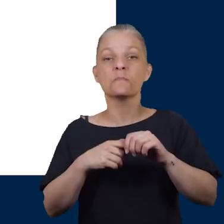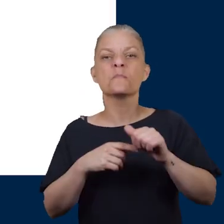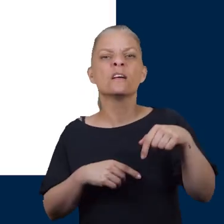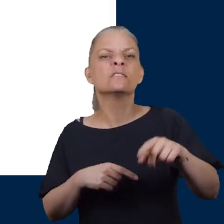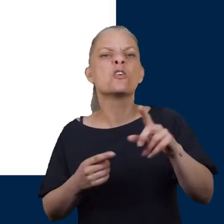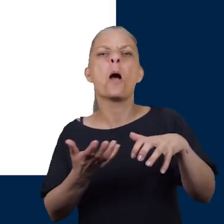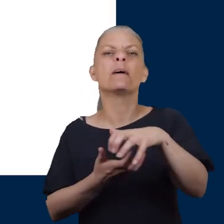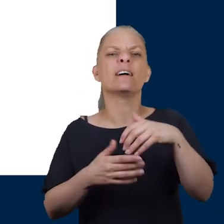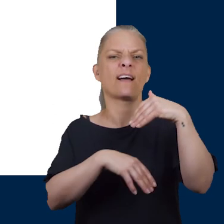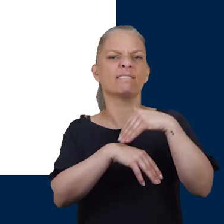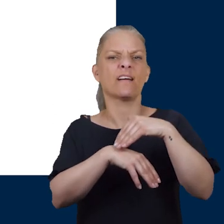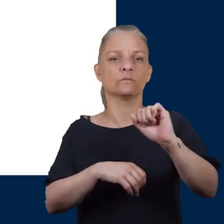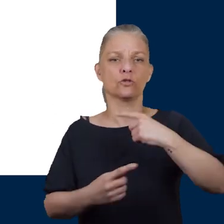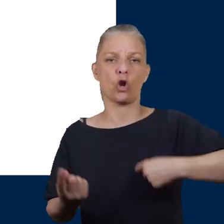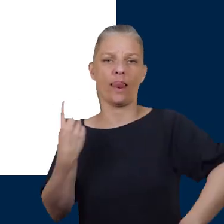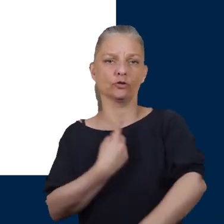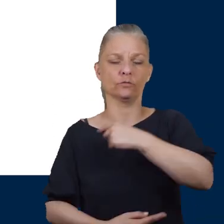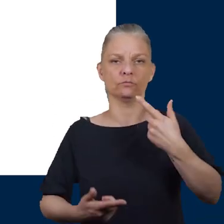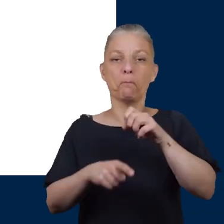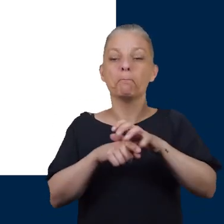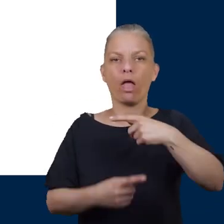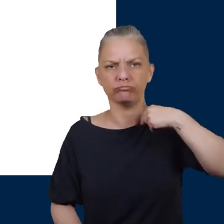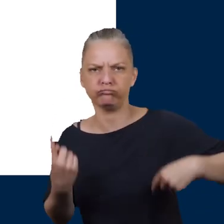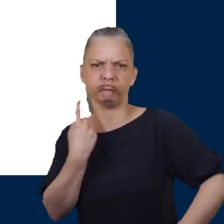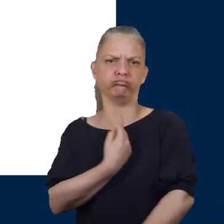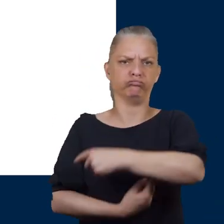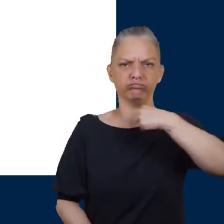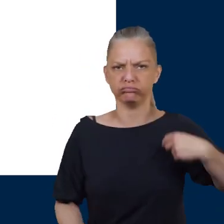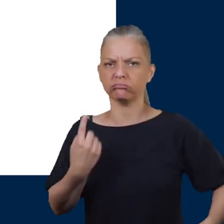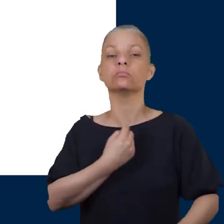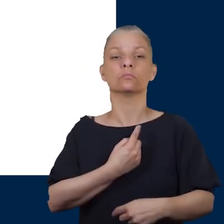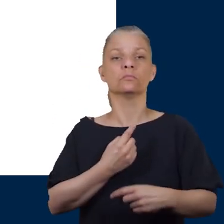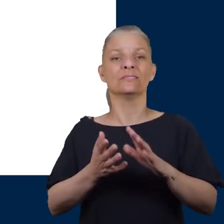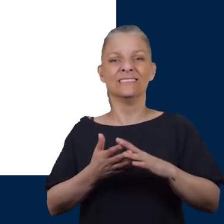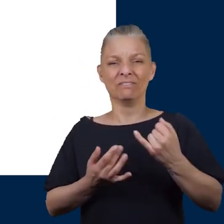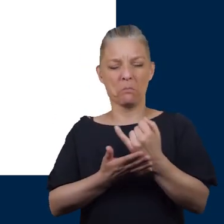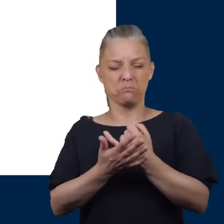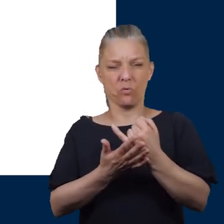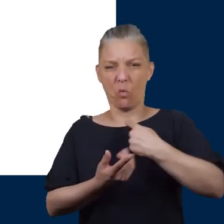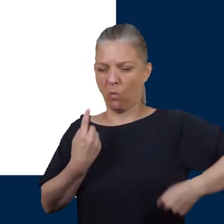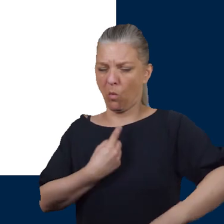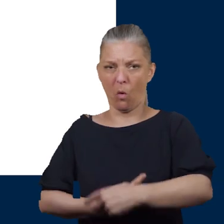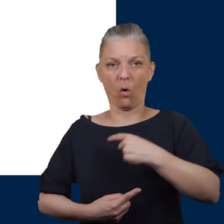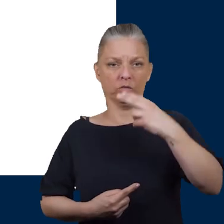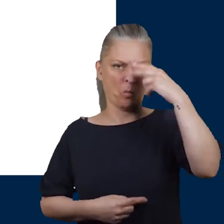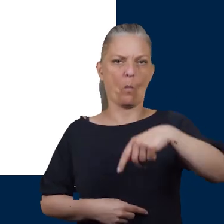affect your feet is your circulation which is the blood flow to your feet. If your circulation is poor this is referred to as ischemia.